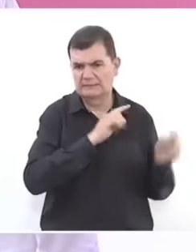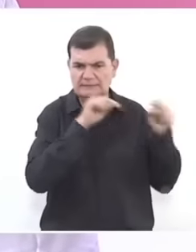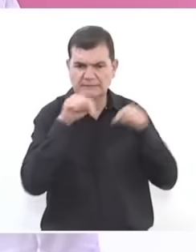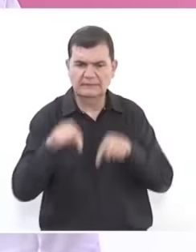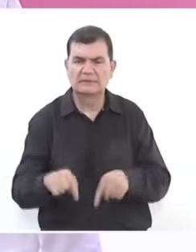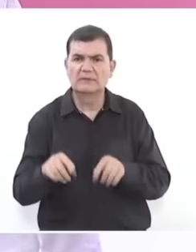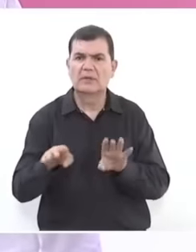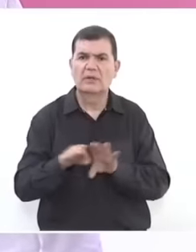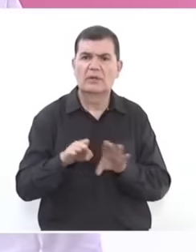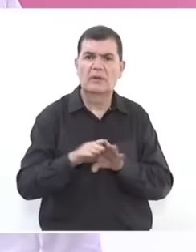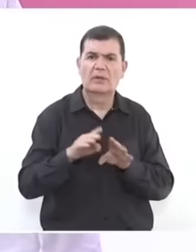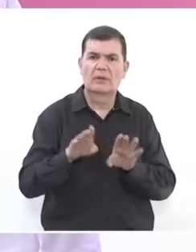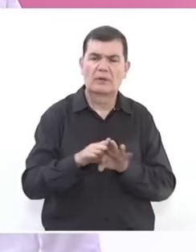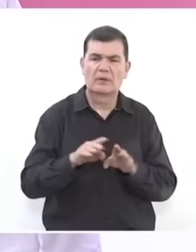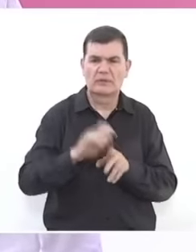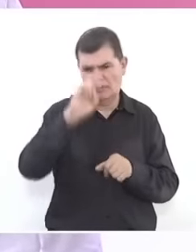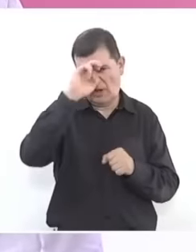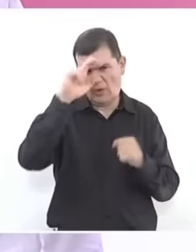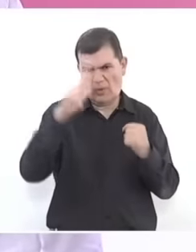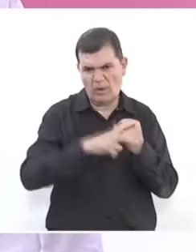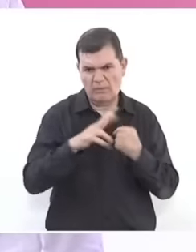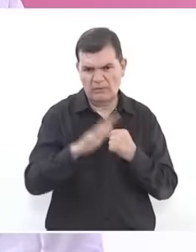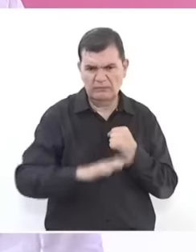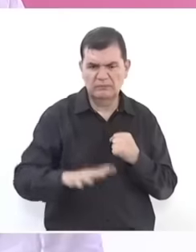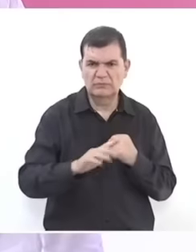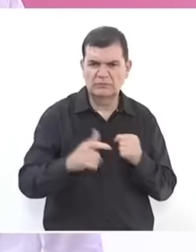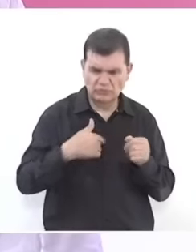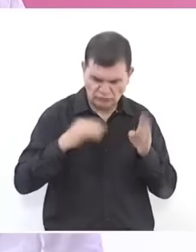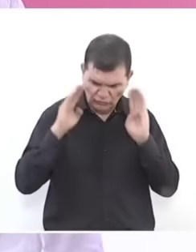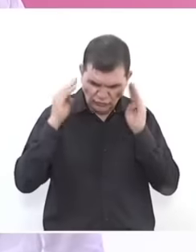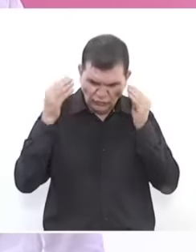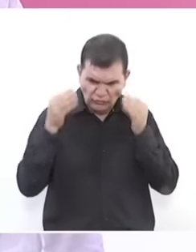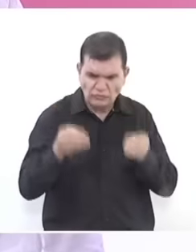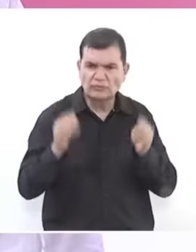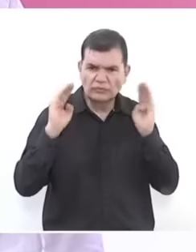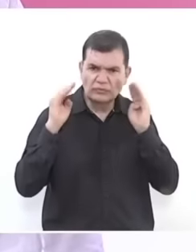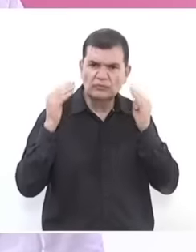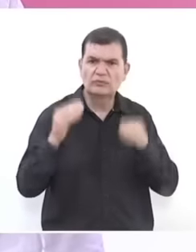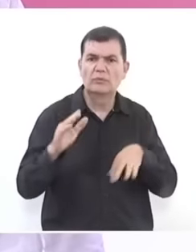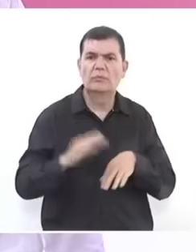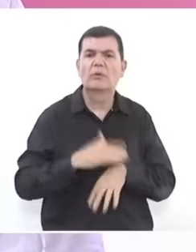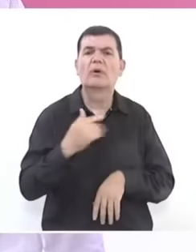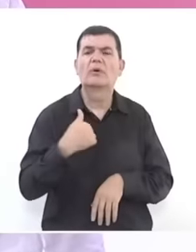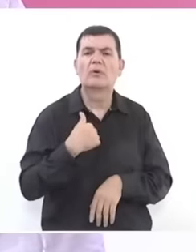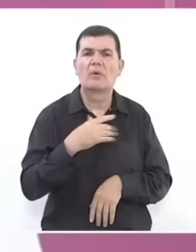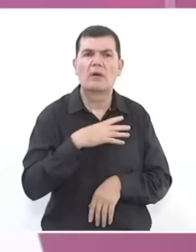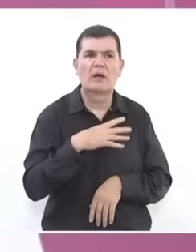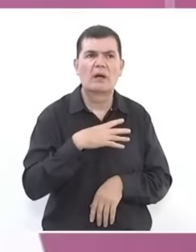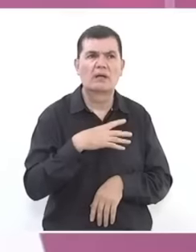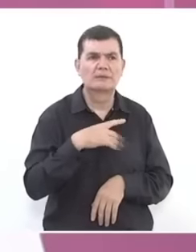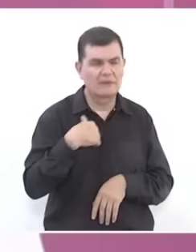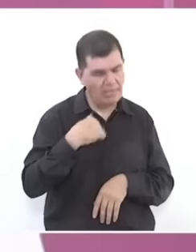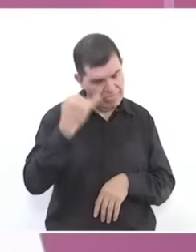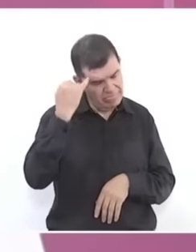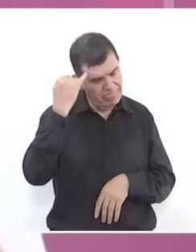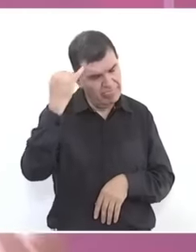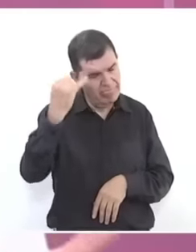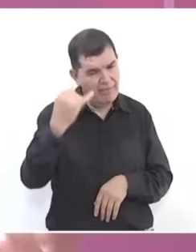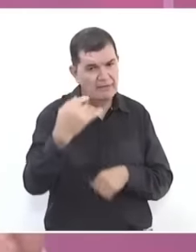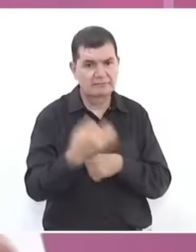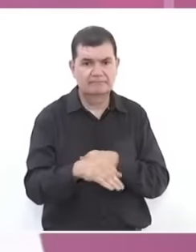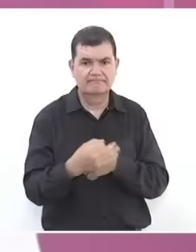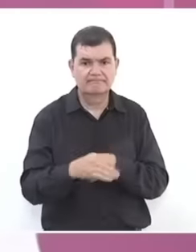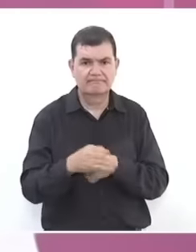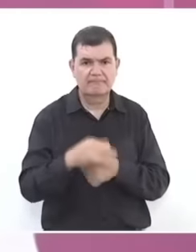the Europeans arrived and I am going to dedicate myself to that because I have a hypothesis, I think that the best thing that